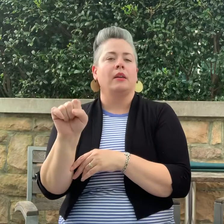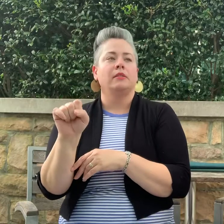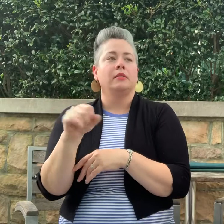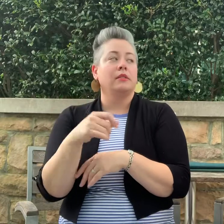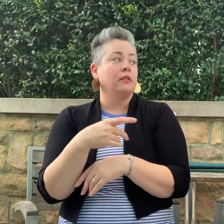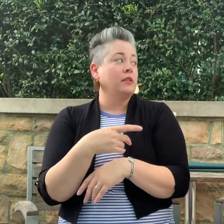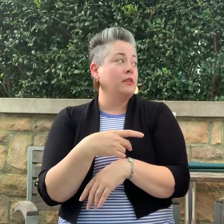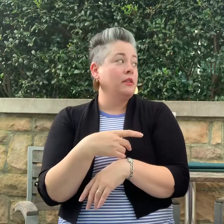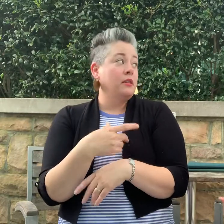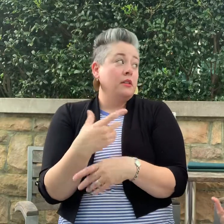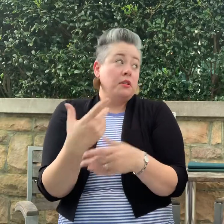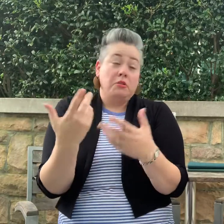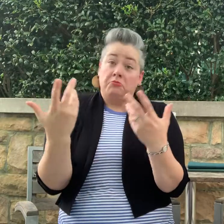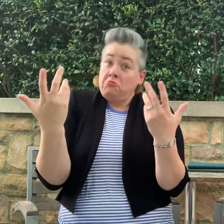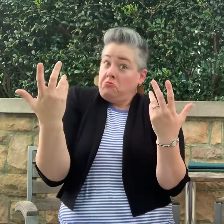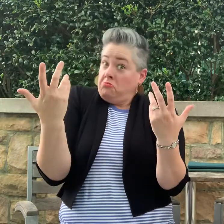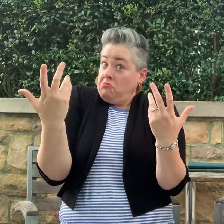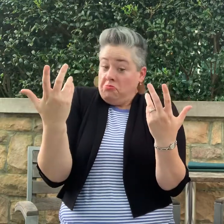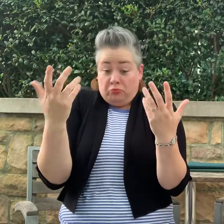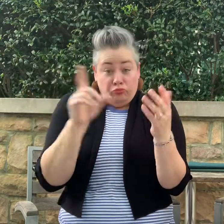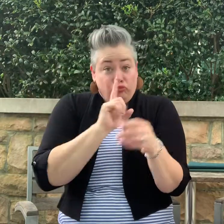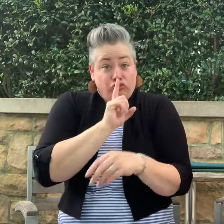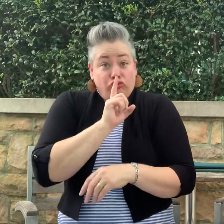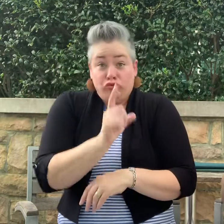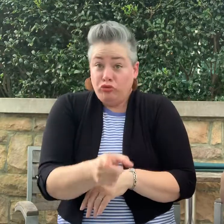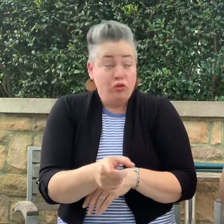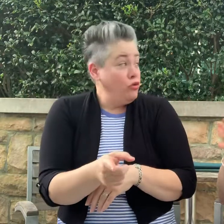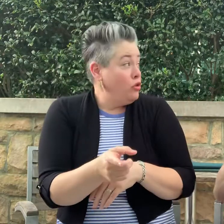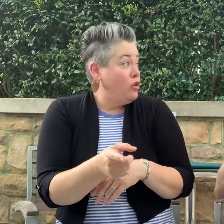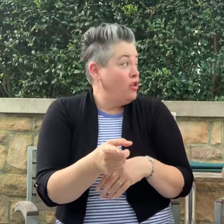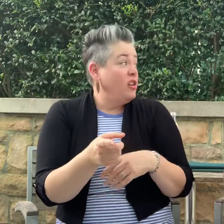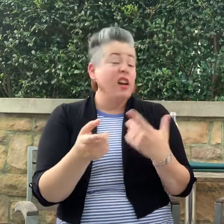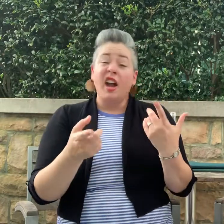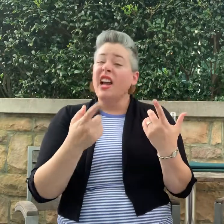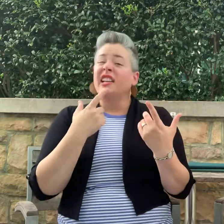Sure! We were up for it!